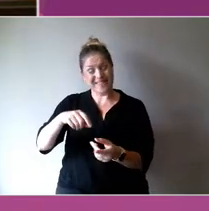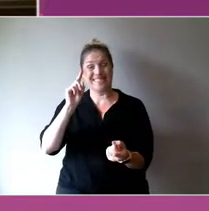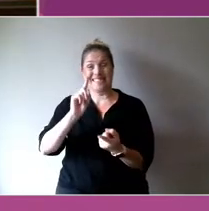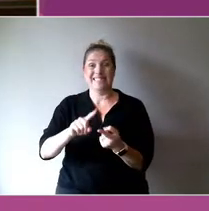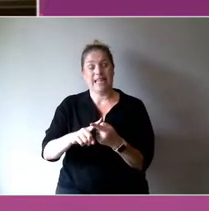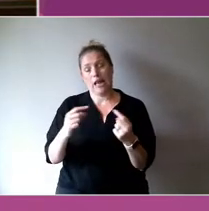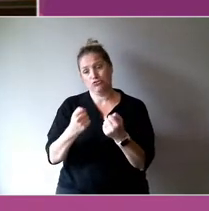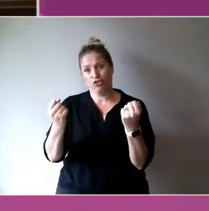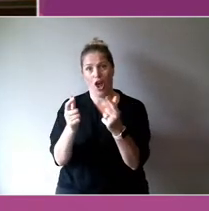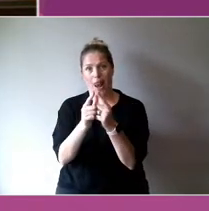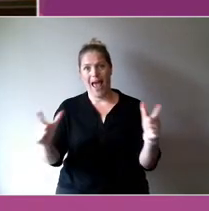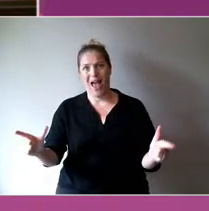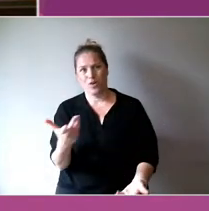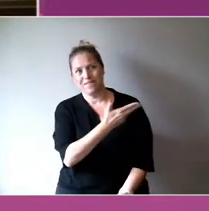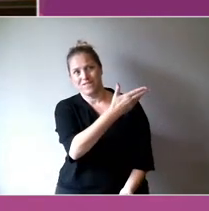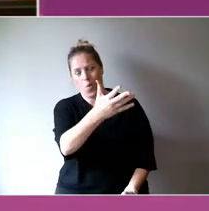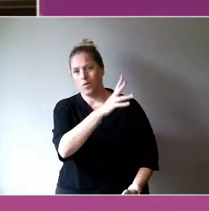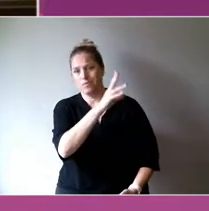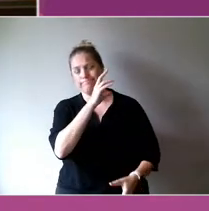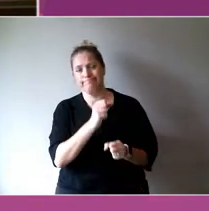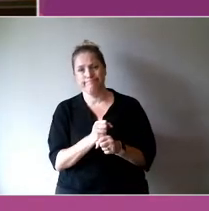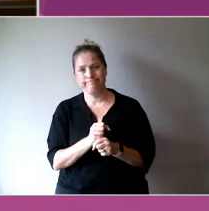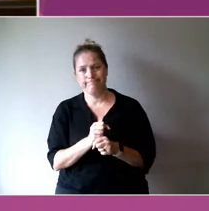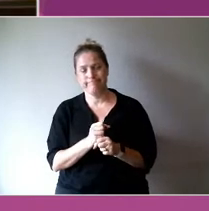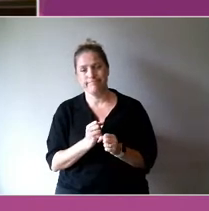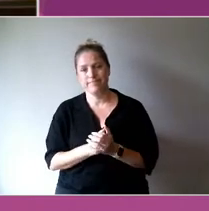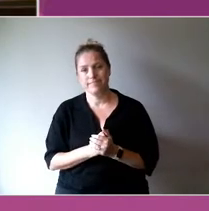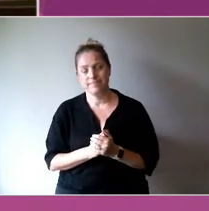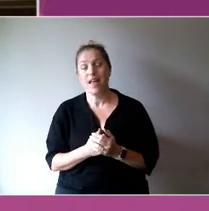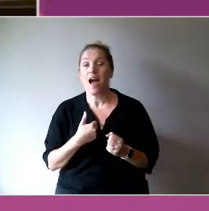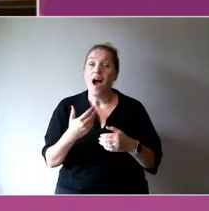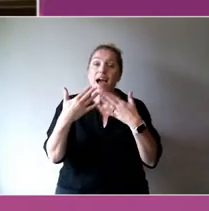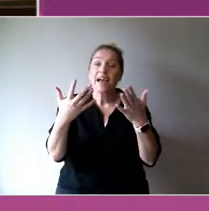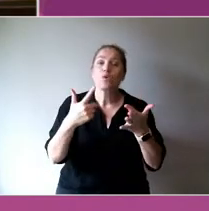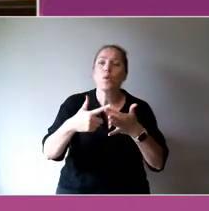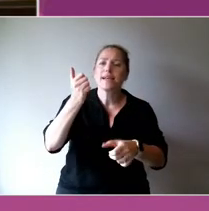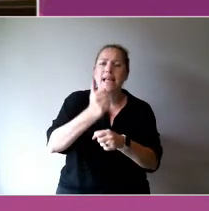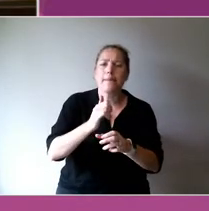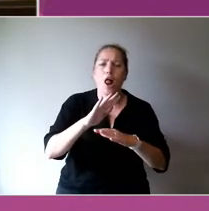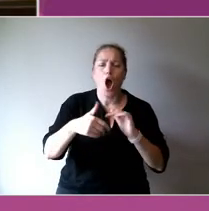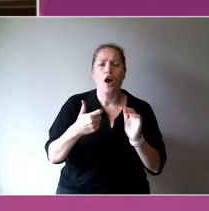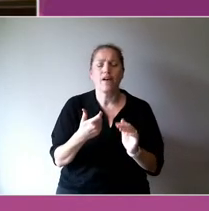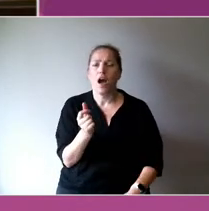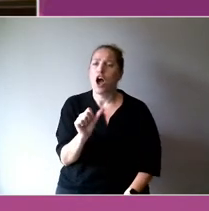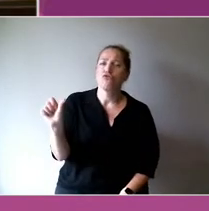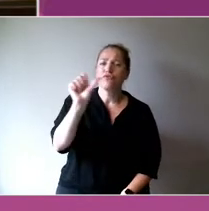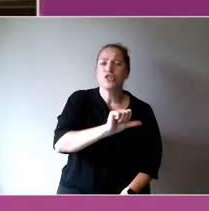I will give you an example of return to work environments.